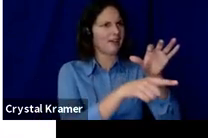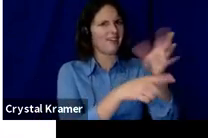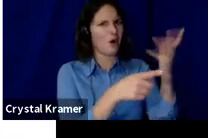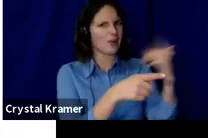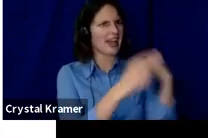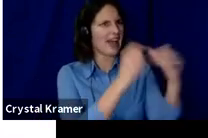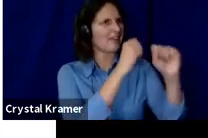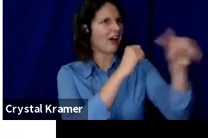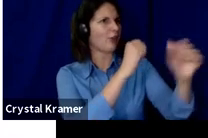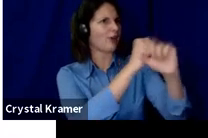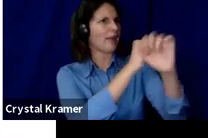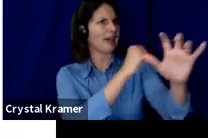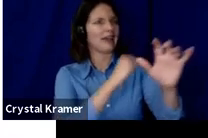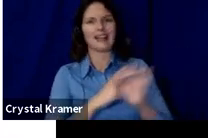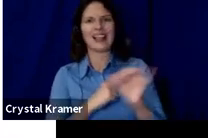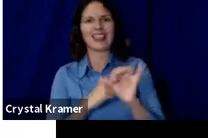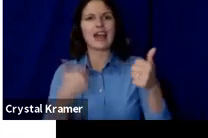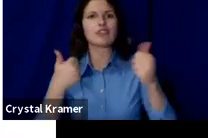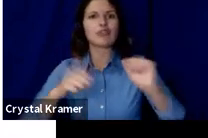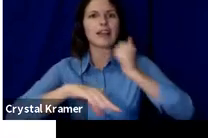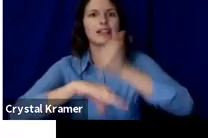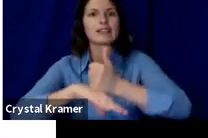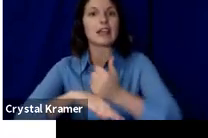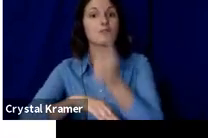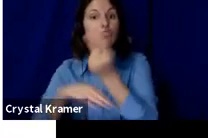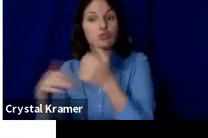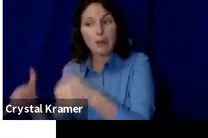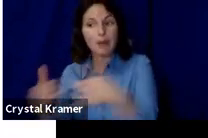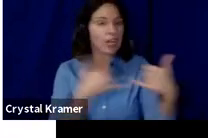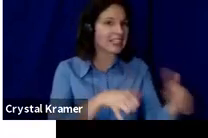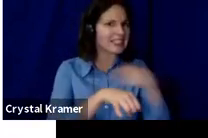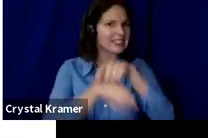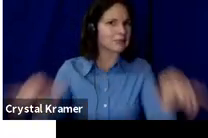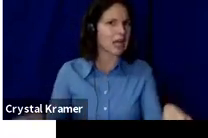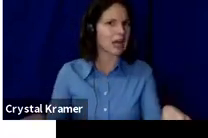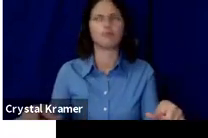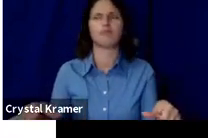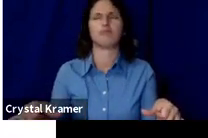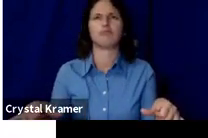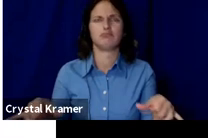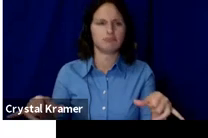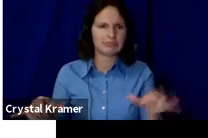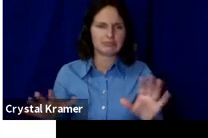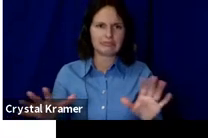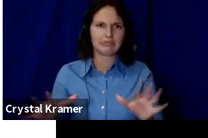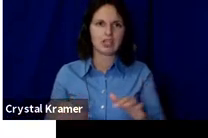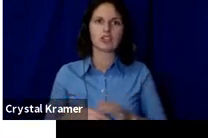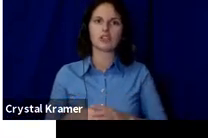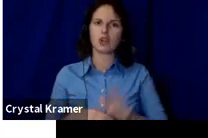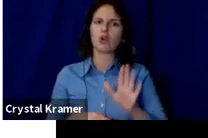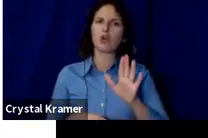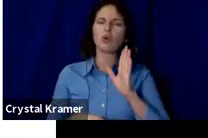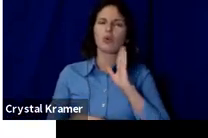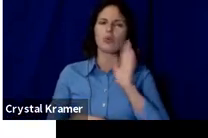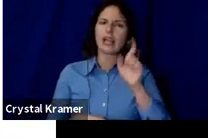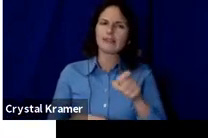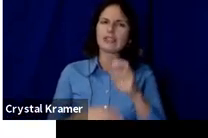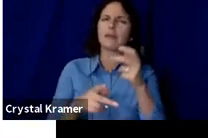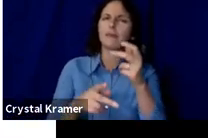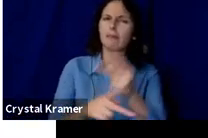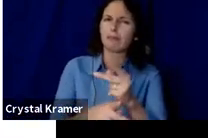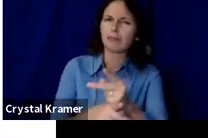So you would have to be very intentional about why you would want to split people in that